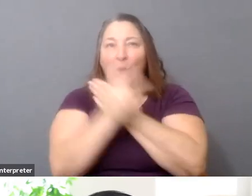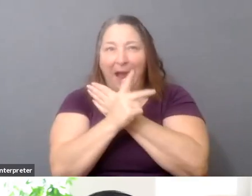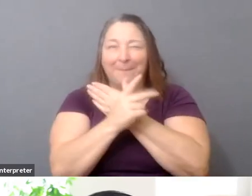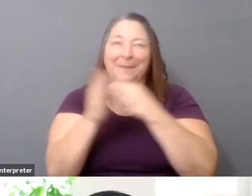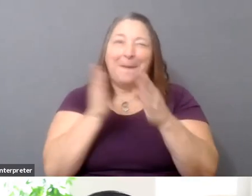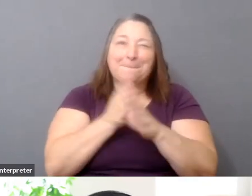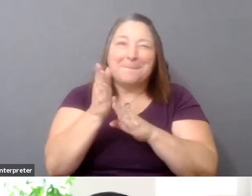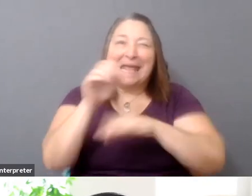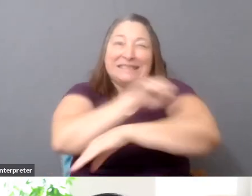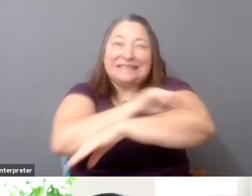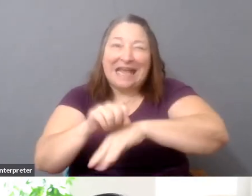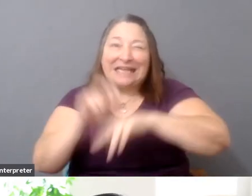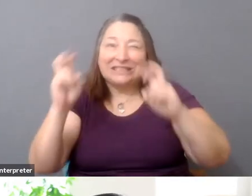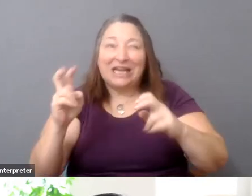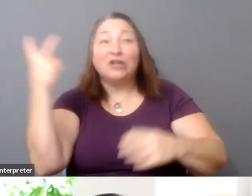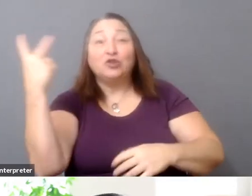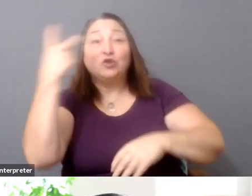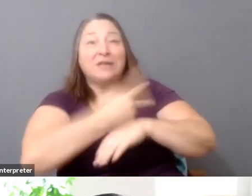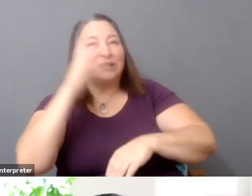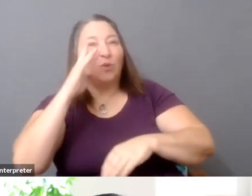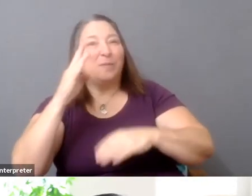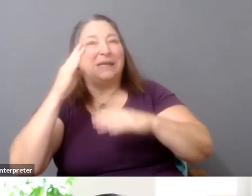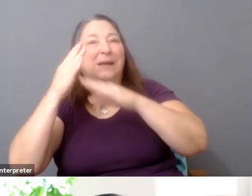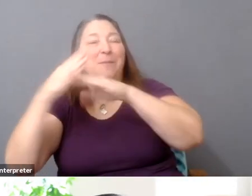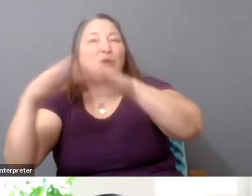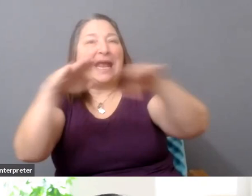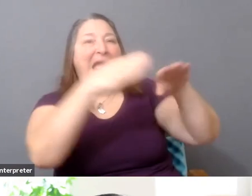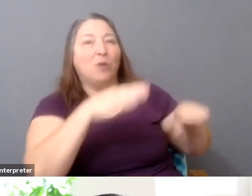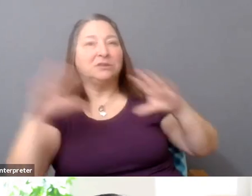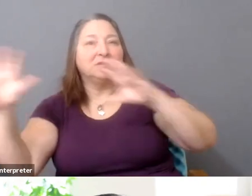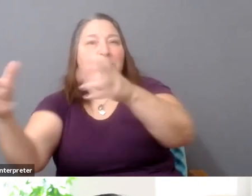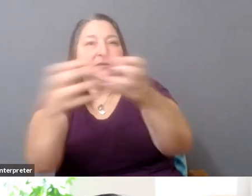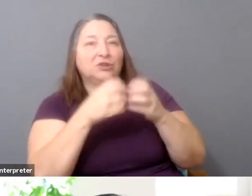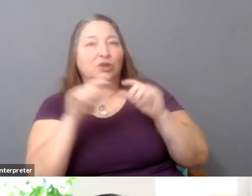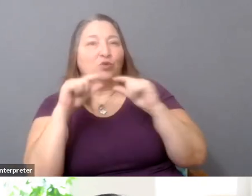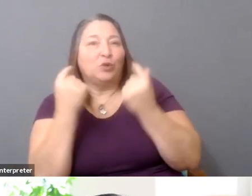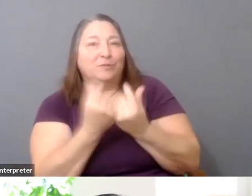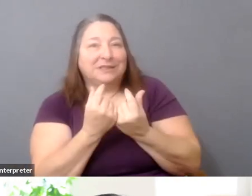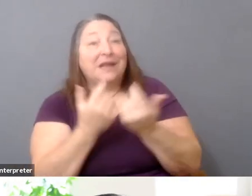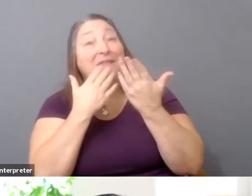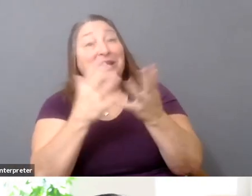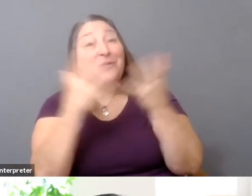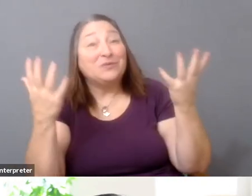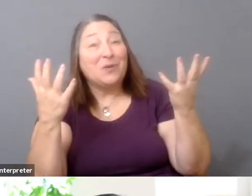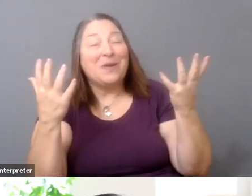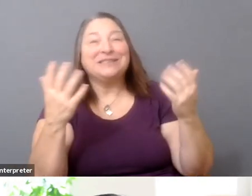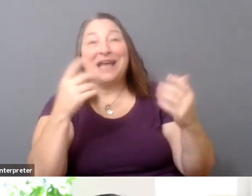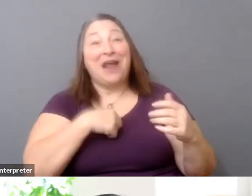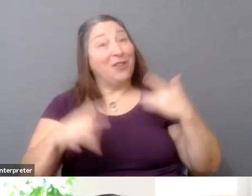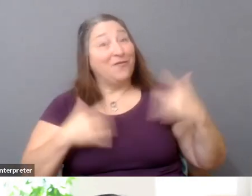will be dedicated to various breakout groups. So thank you all so much, and I look forward to the next session. Thanks.